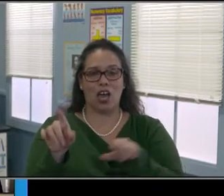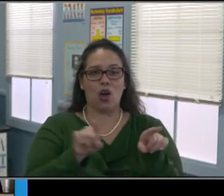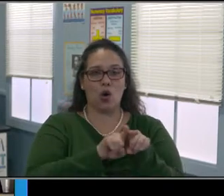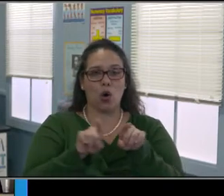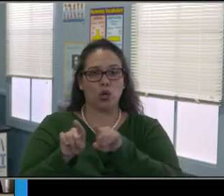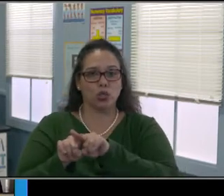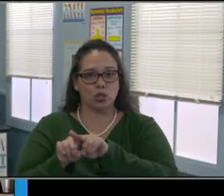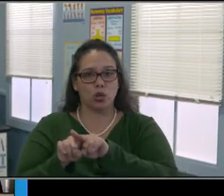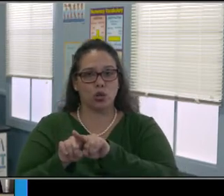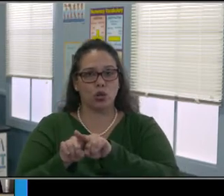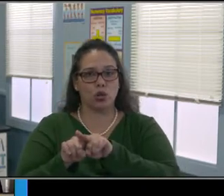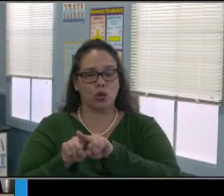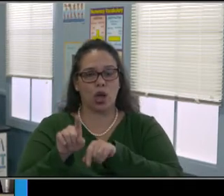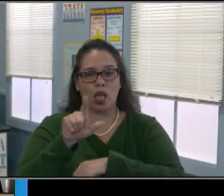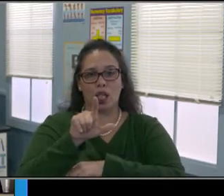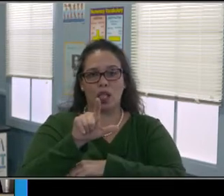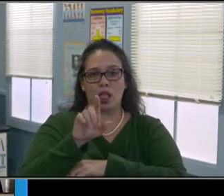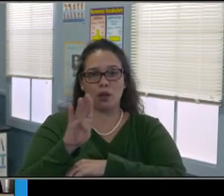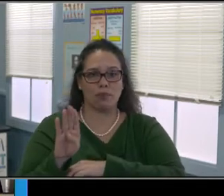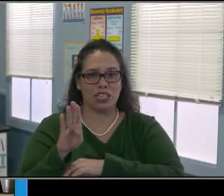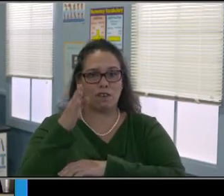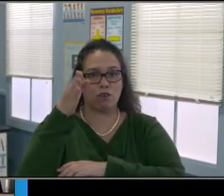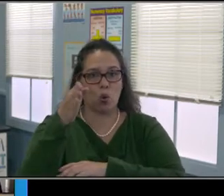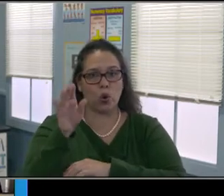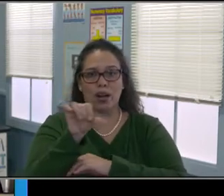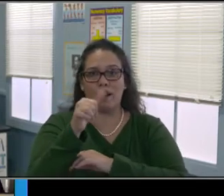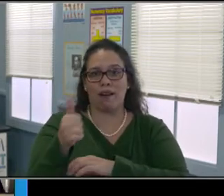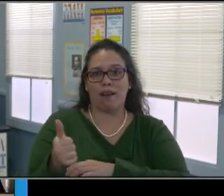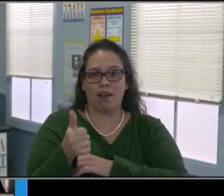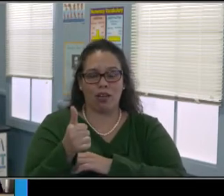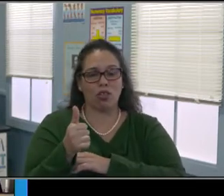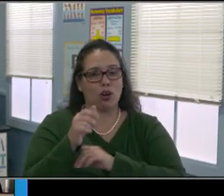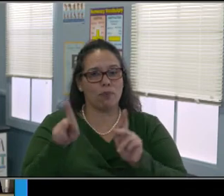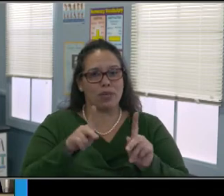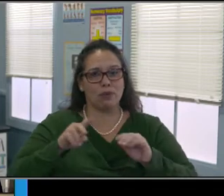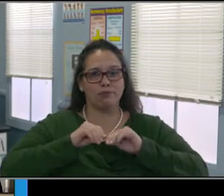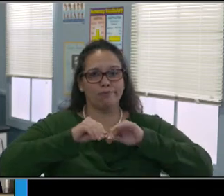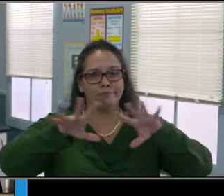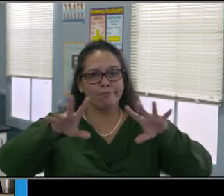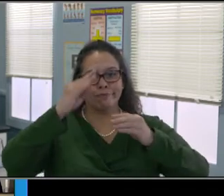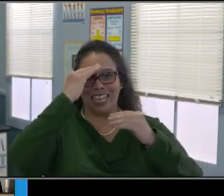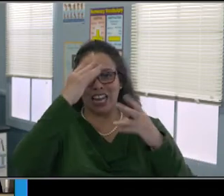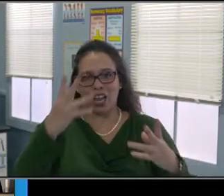that everybody knew this school of choice process is upon us.